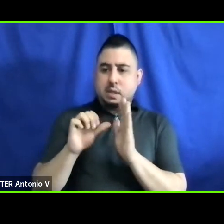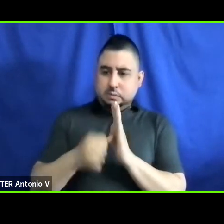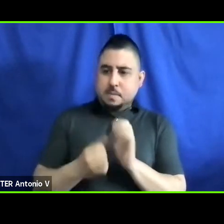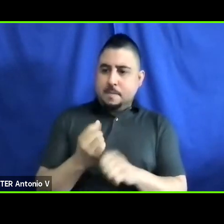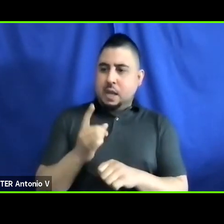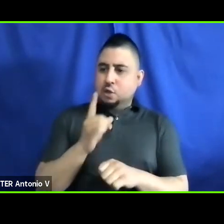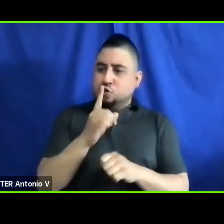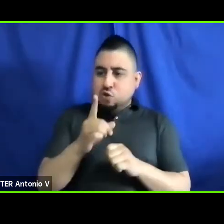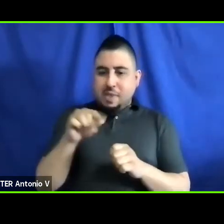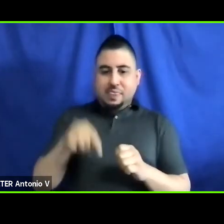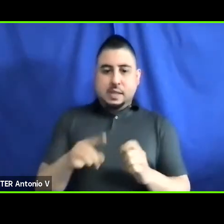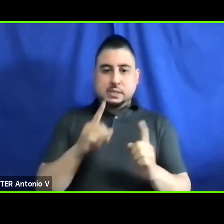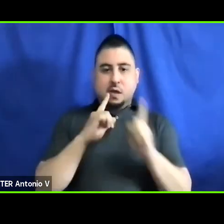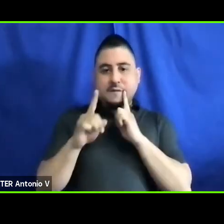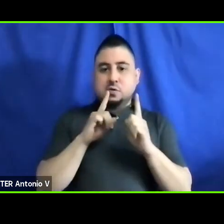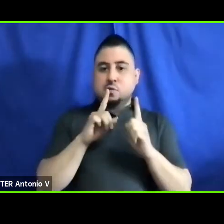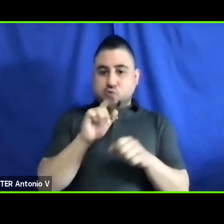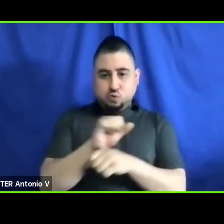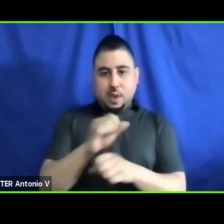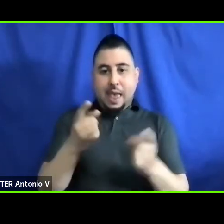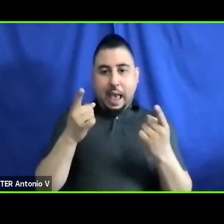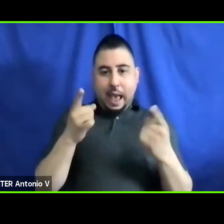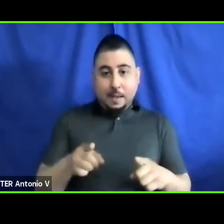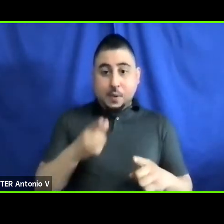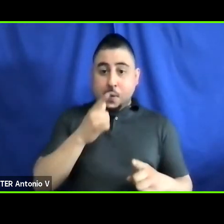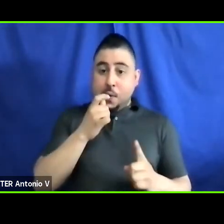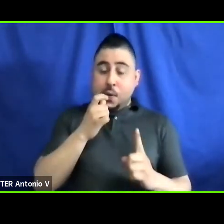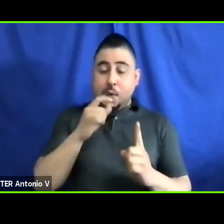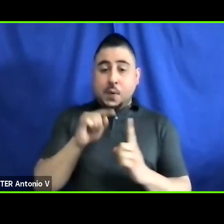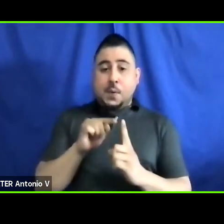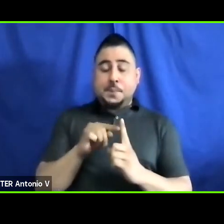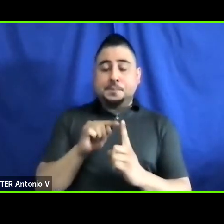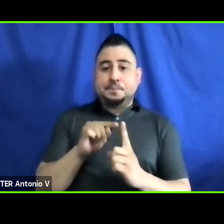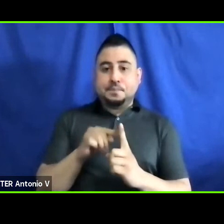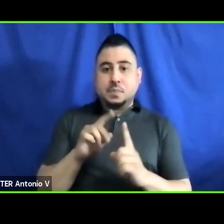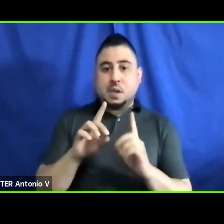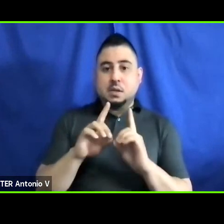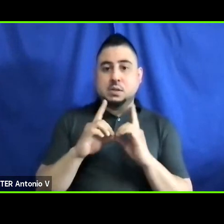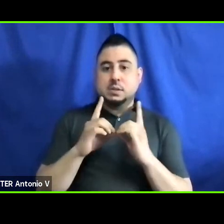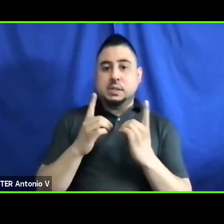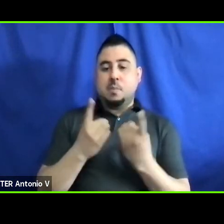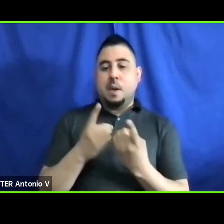does happen is -- is, partner, out of the department of labor, office of disability